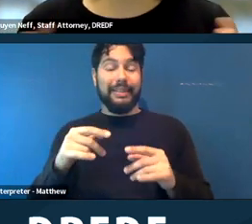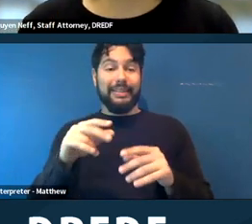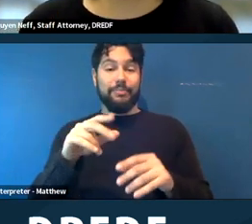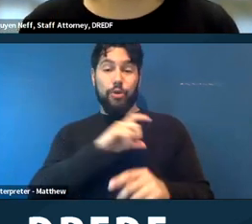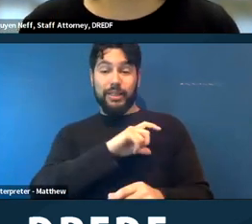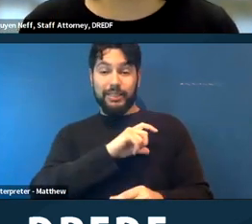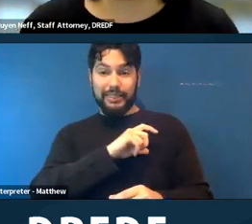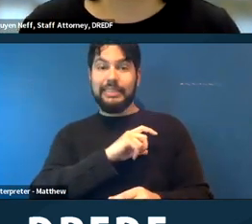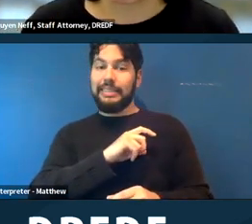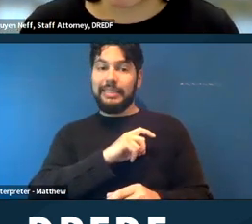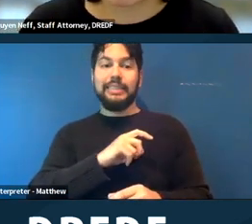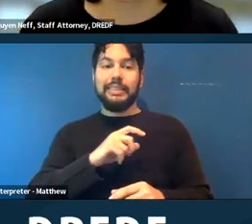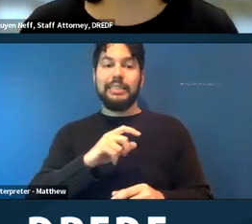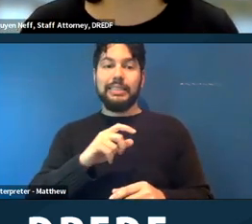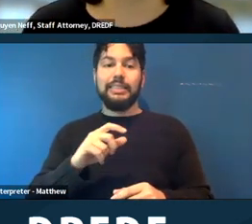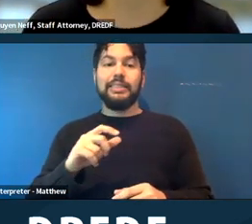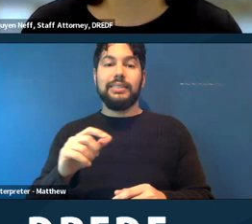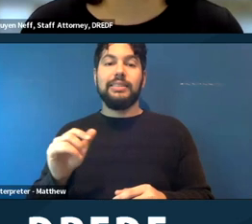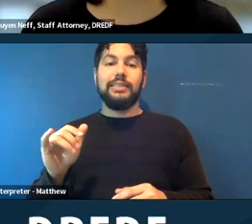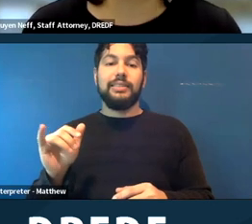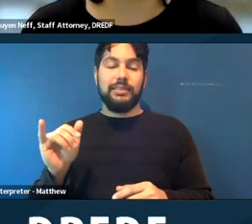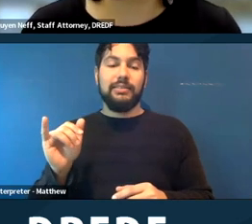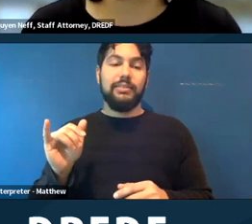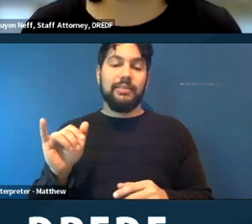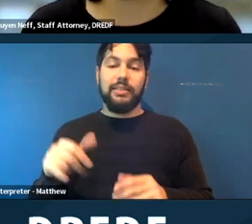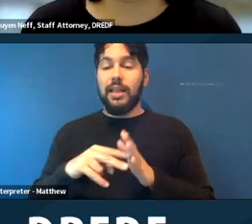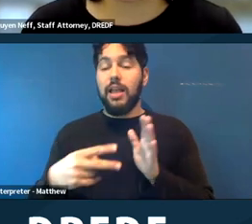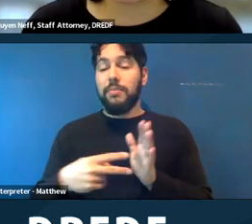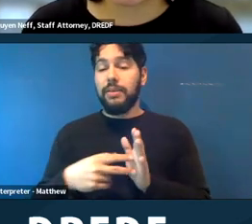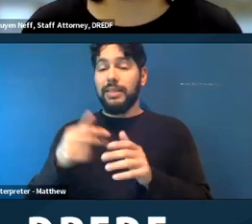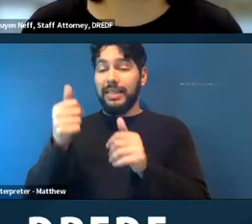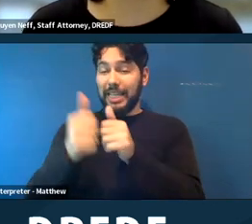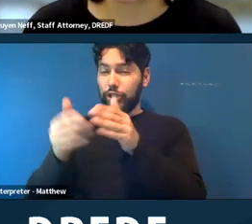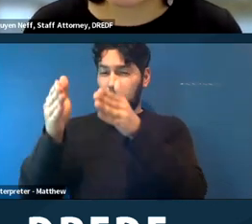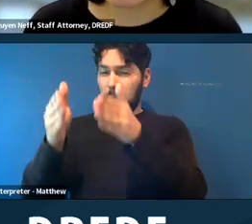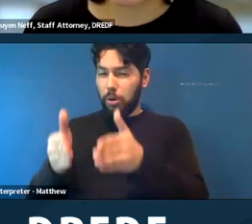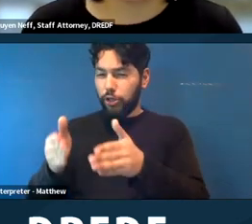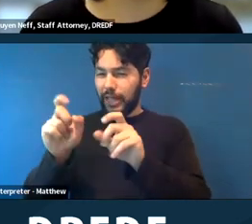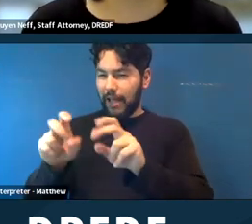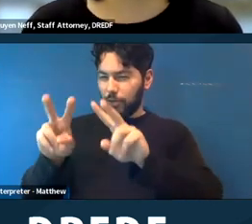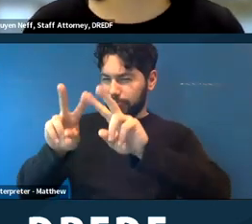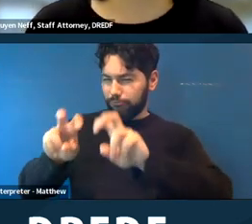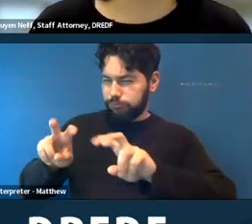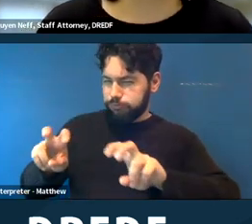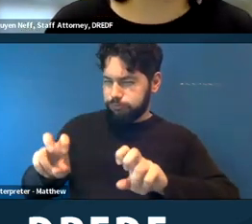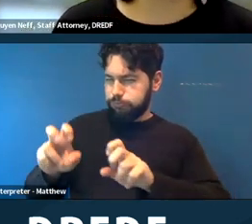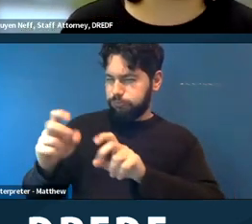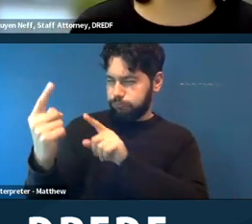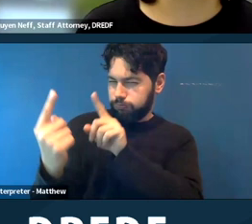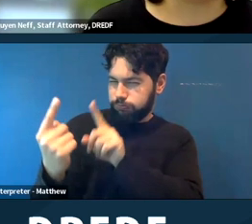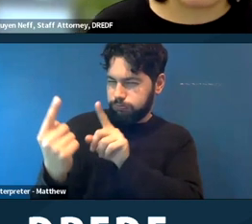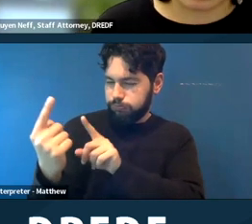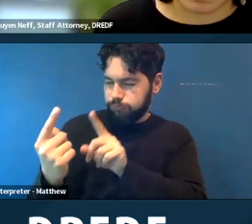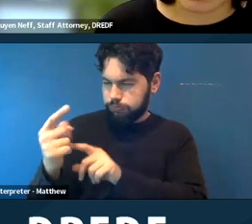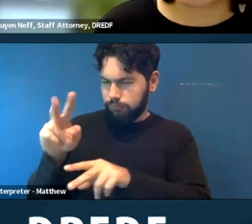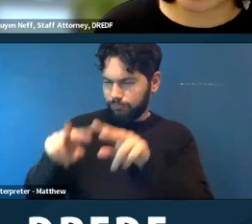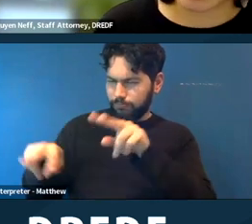a very narrow way. So each person needs to be assessed individually based on their personal